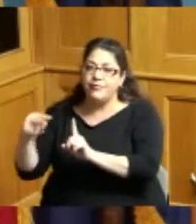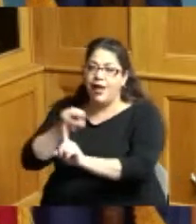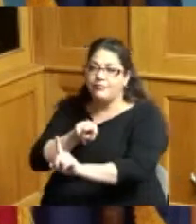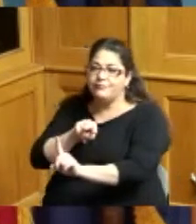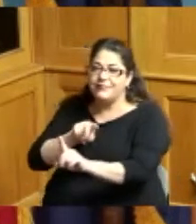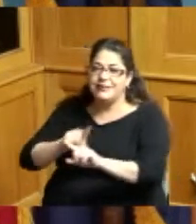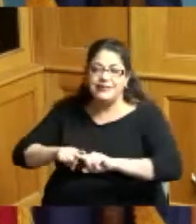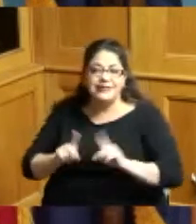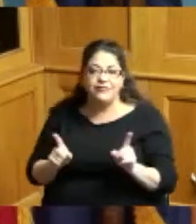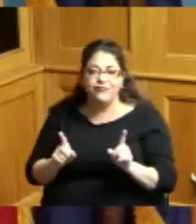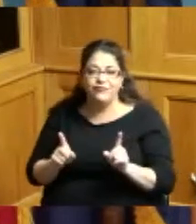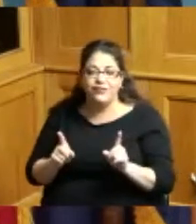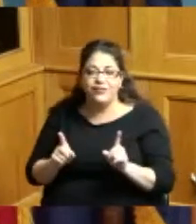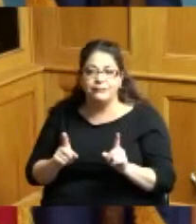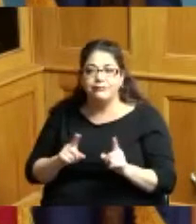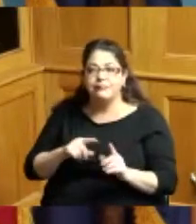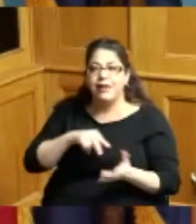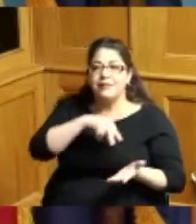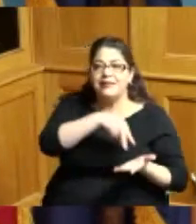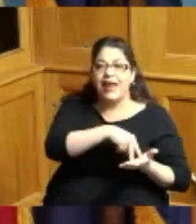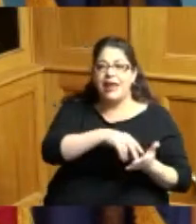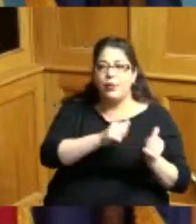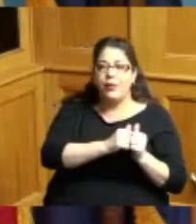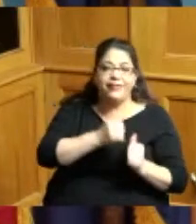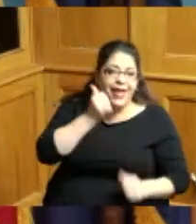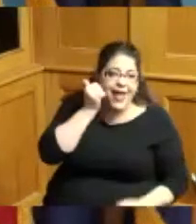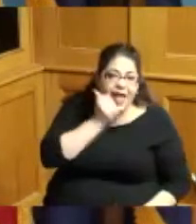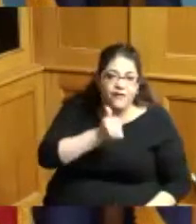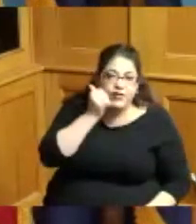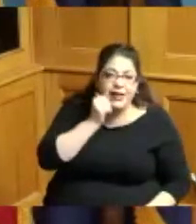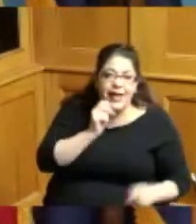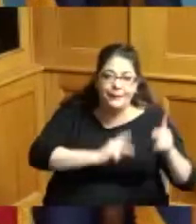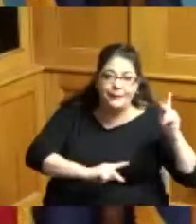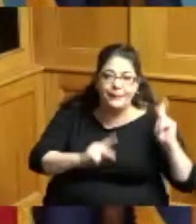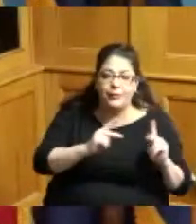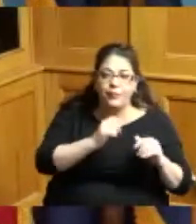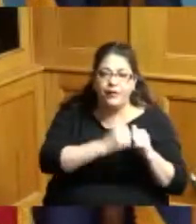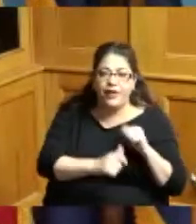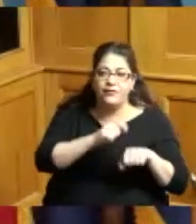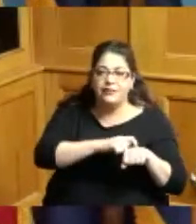I'm standing with people everyday people and every time I bring something for everyday people